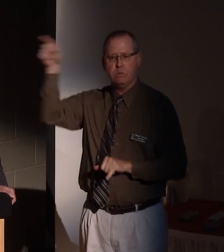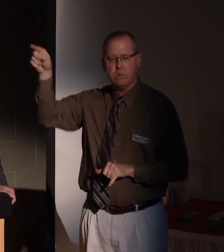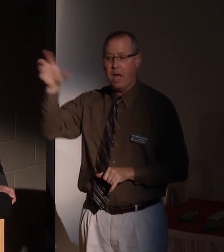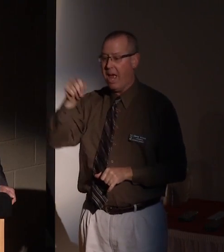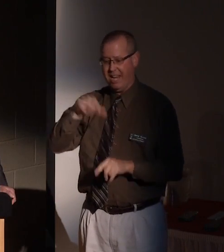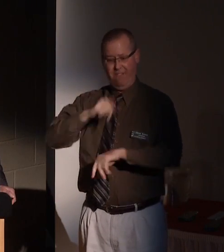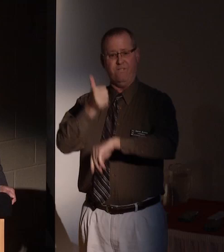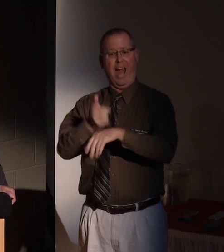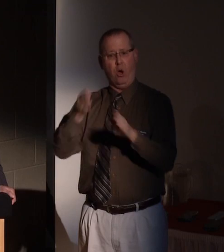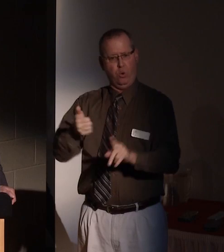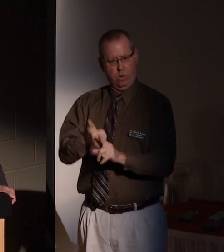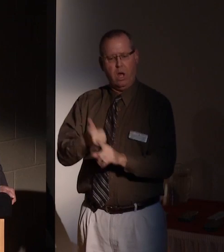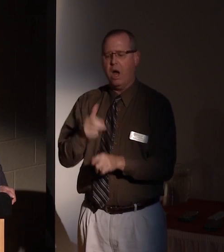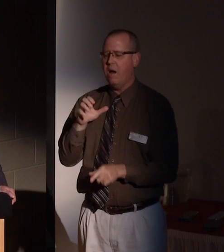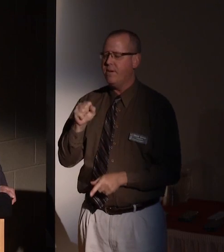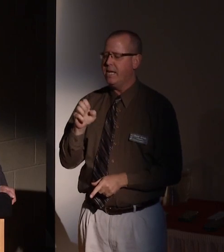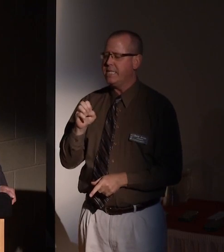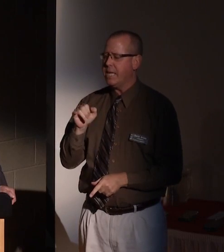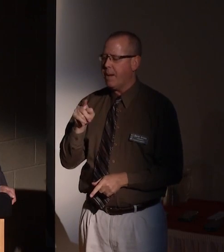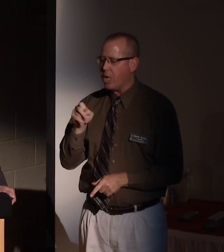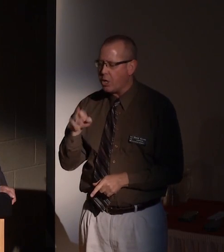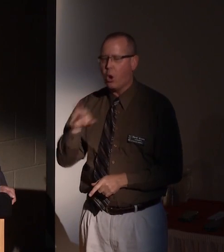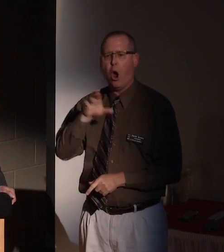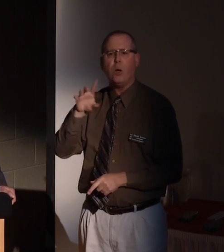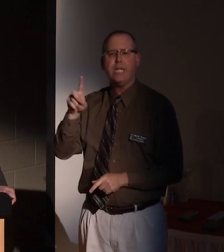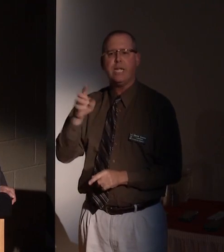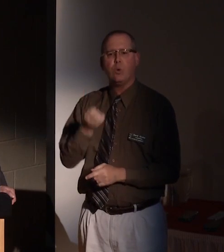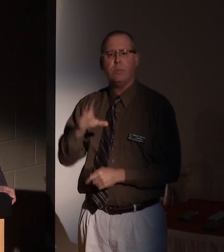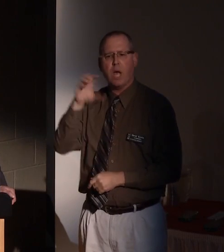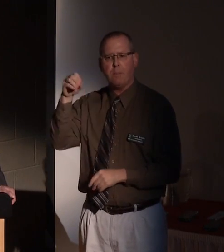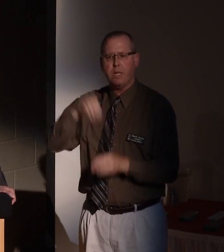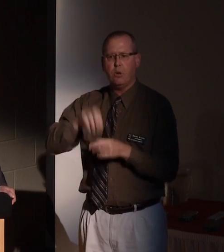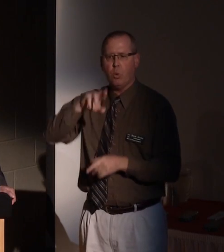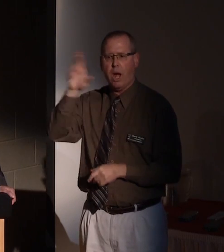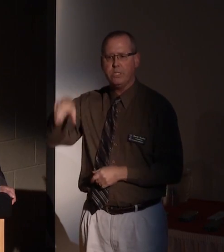founder of a semiconductor R&D equipment company in Rochester,